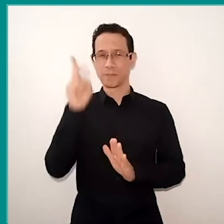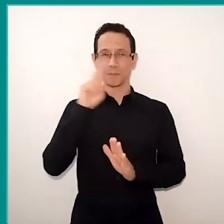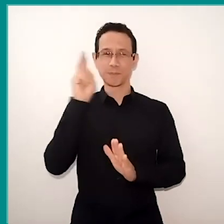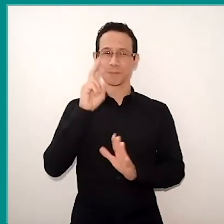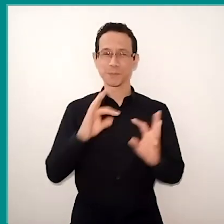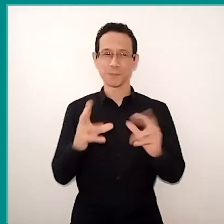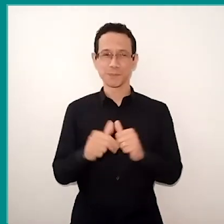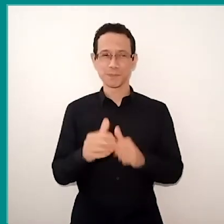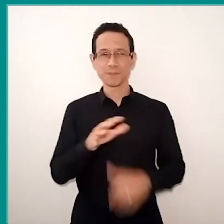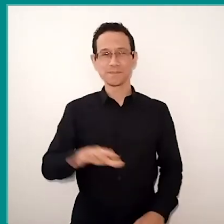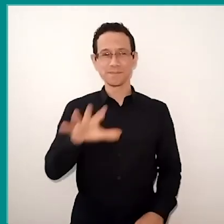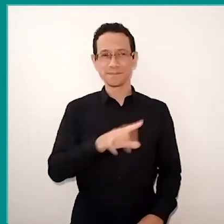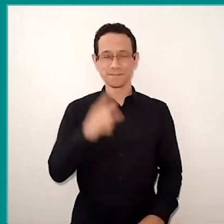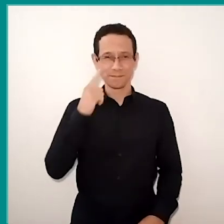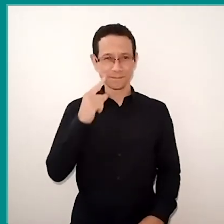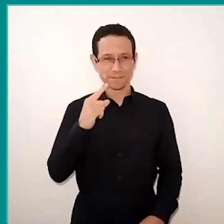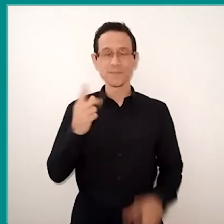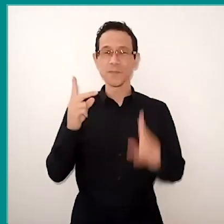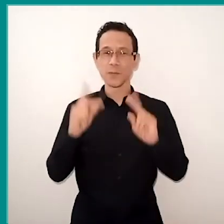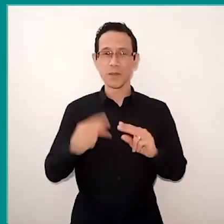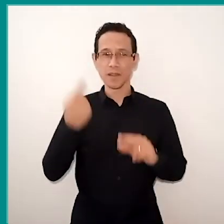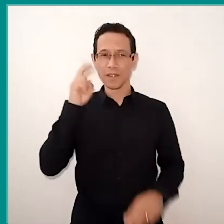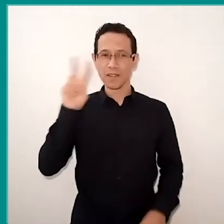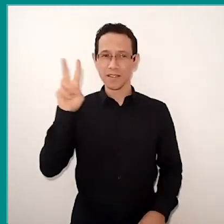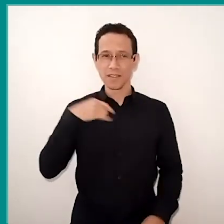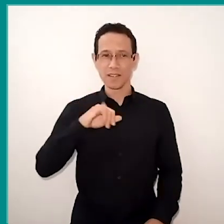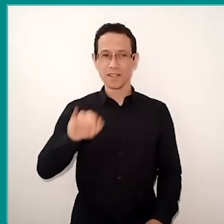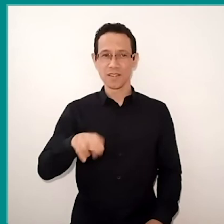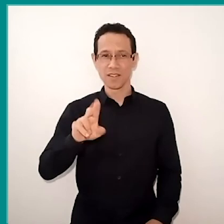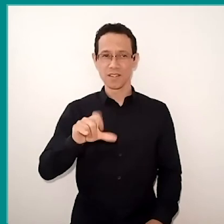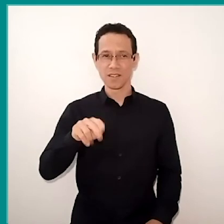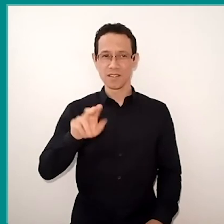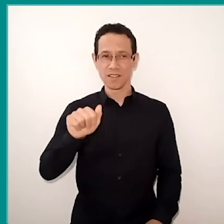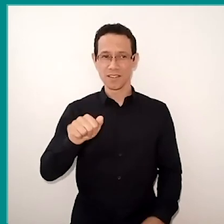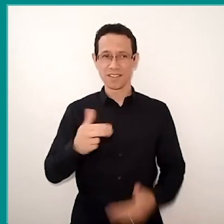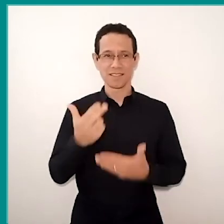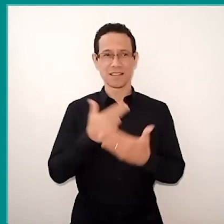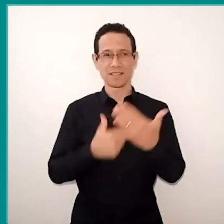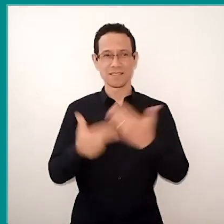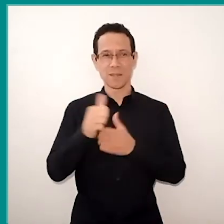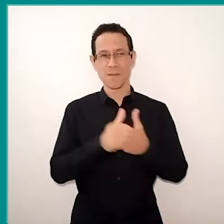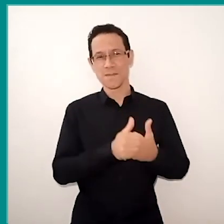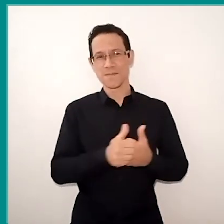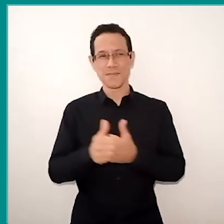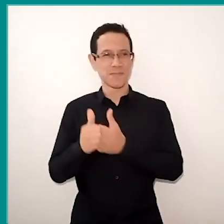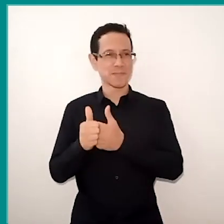how were you in the first two days, Juliana Russell. She will be following all the tables with their beautiful art